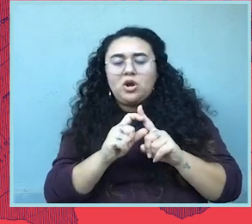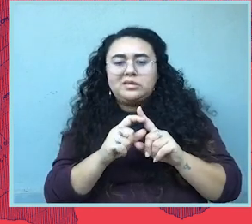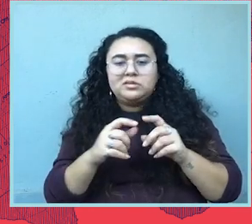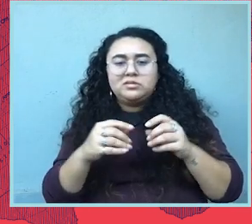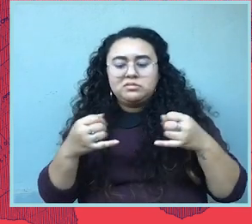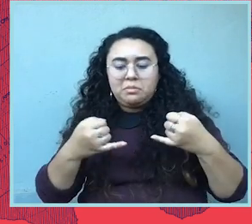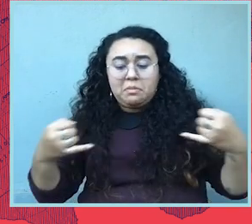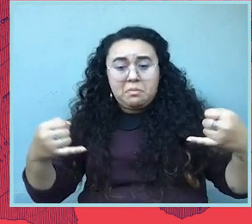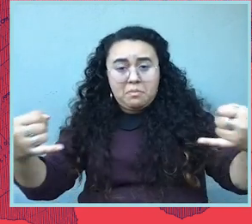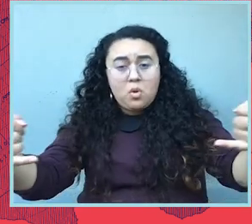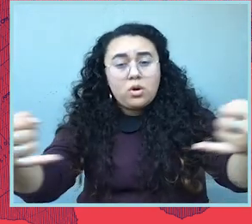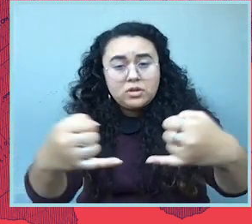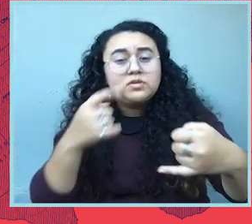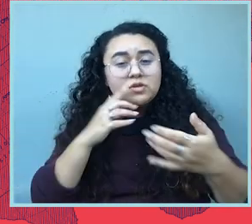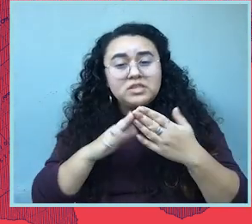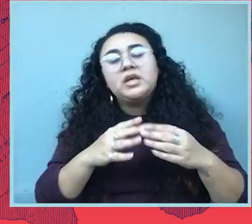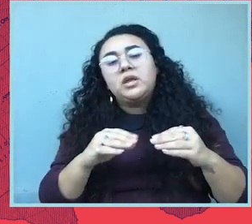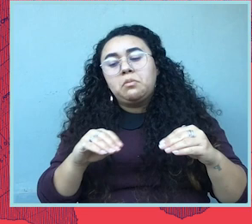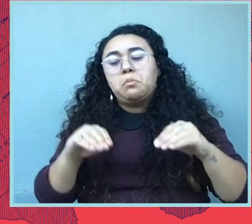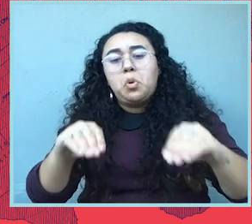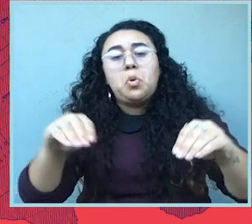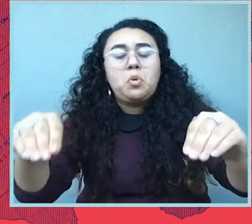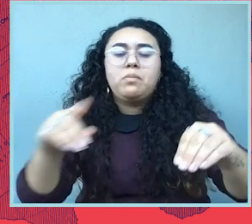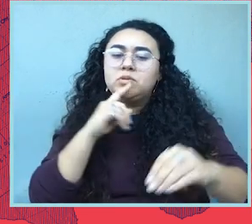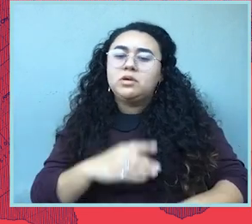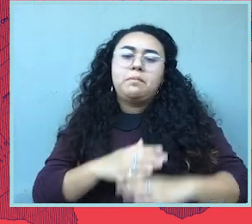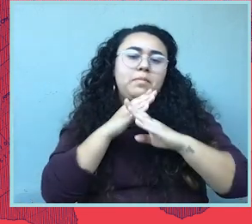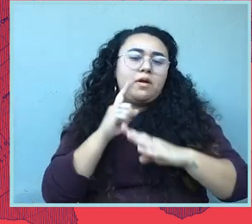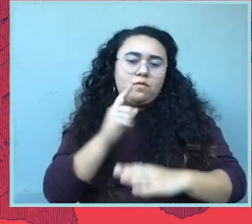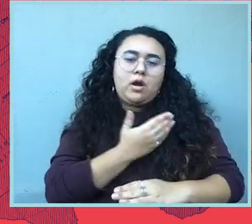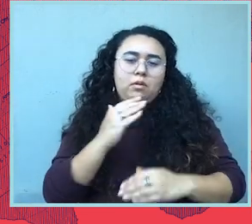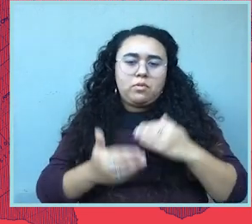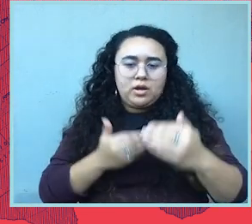It's a big problem in our political process, and it's possibly the biggest barrier in ensuring